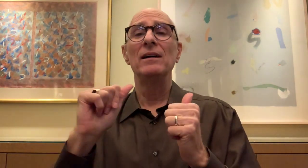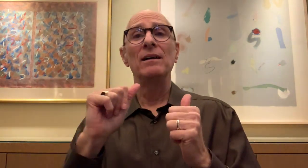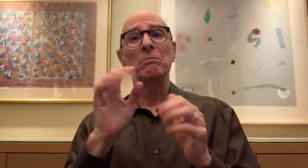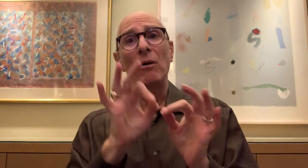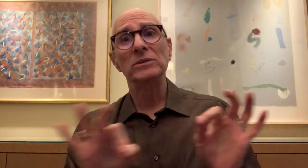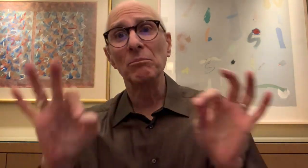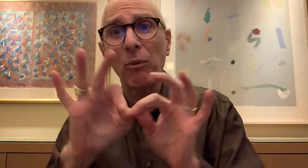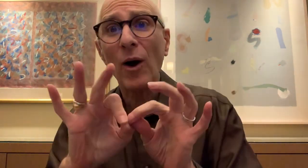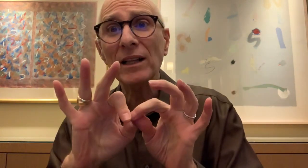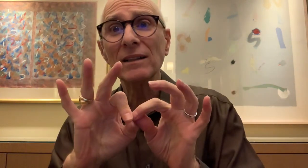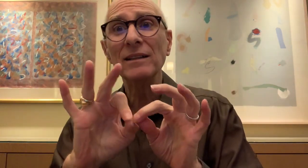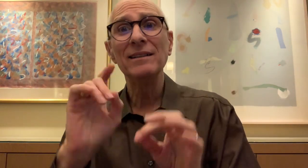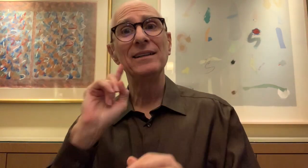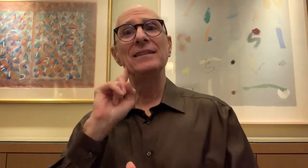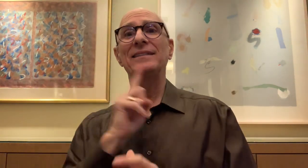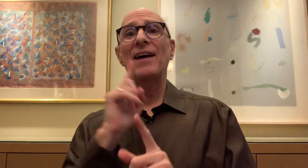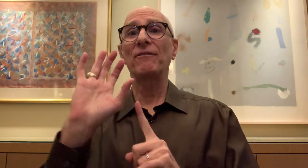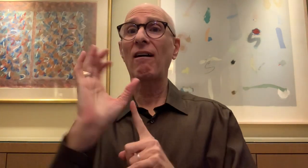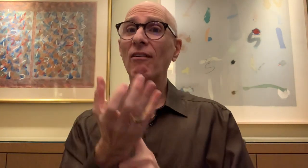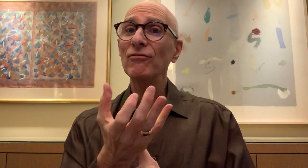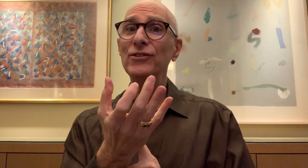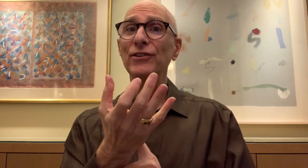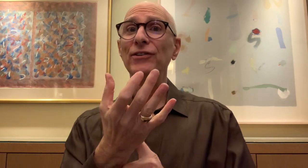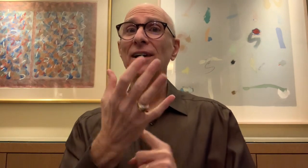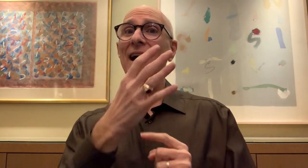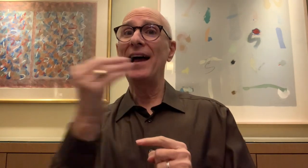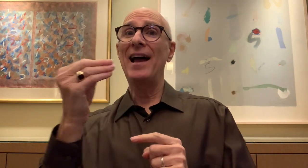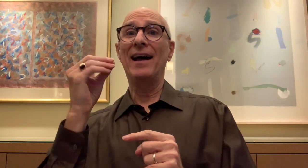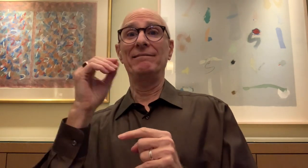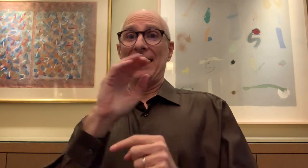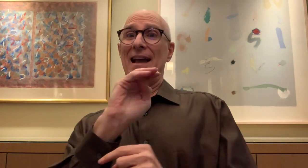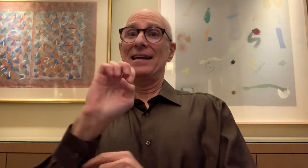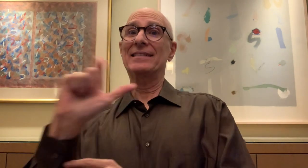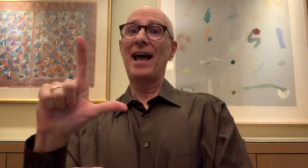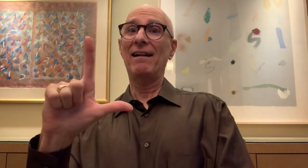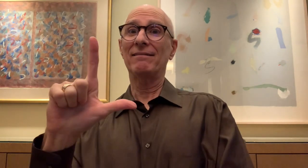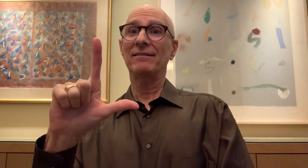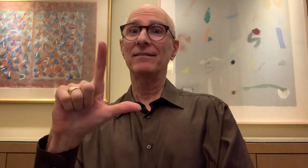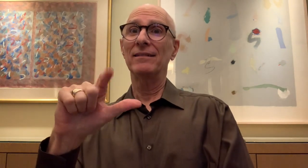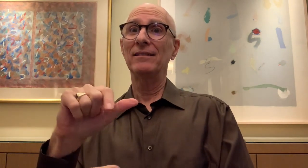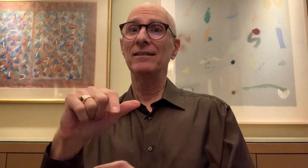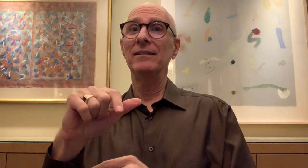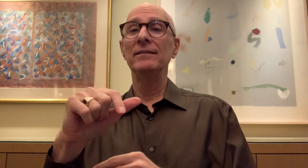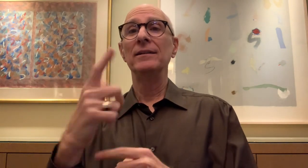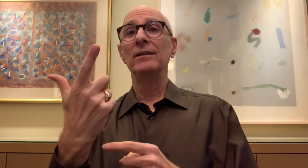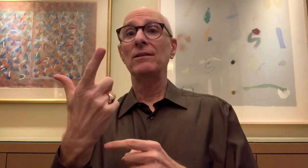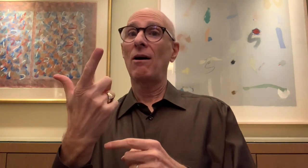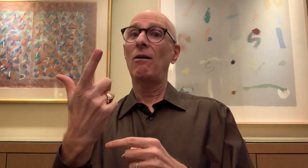the most important is to spotlight Deaf culture and American Sign Language at that time.